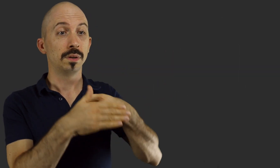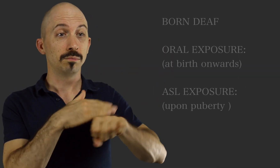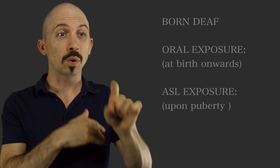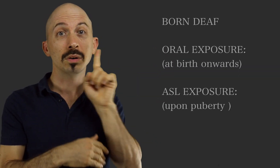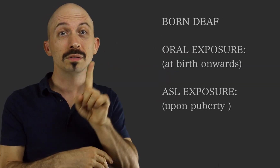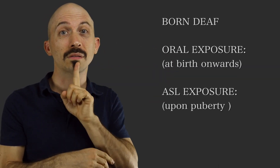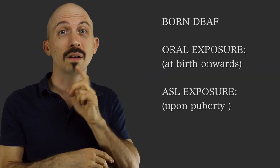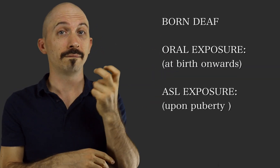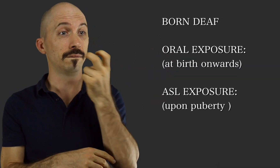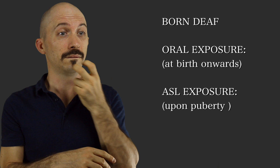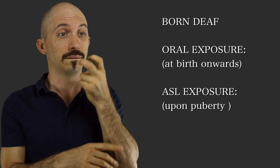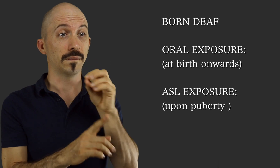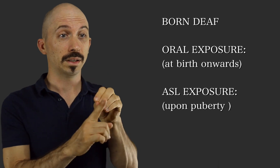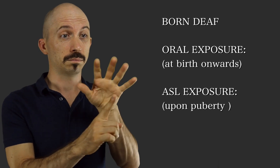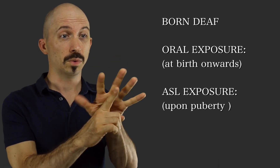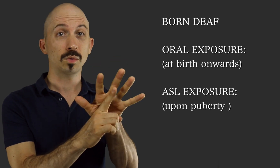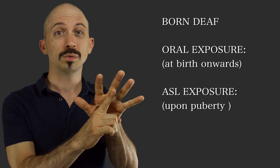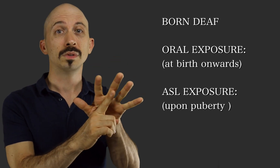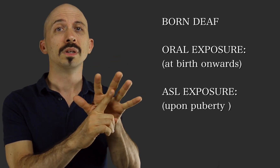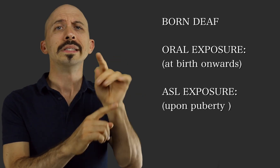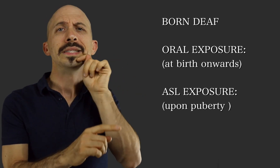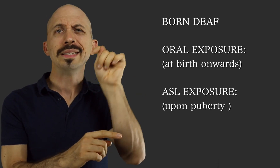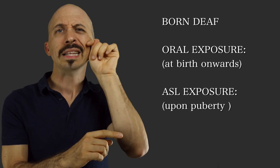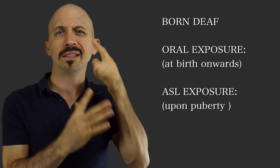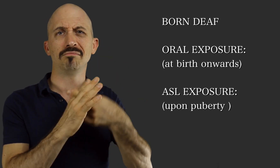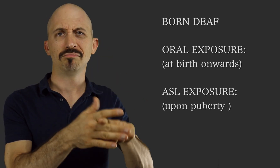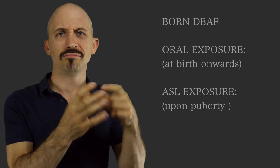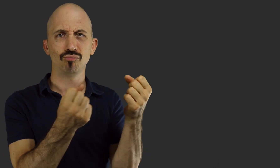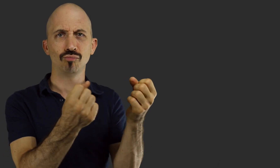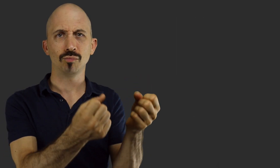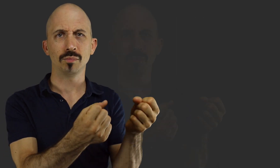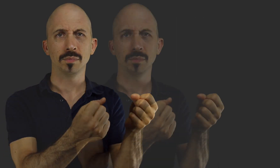2: Babies who are born deaf, applied oral language methods, and start signing at puberty.